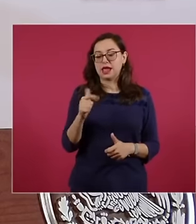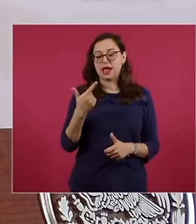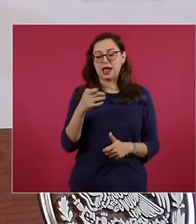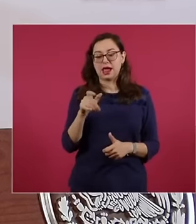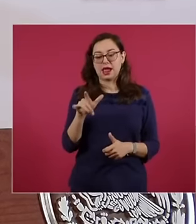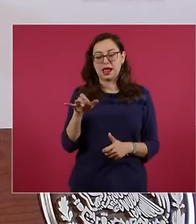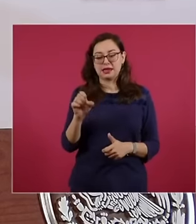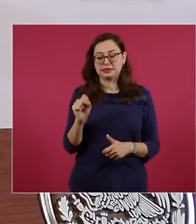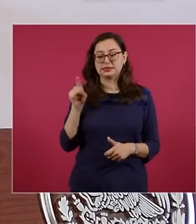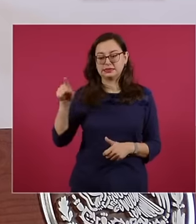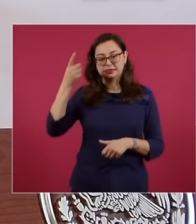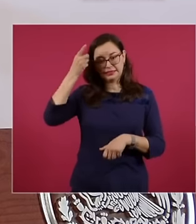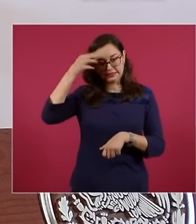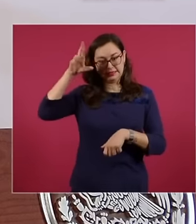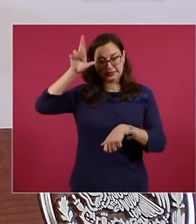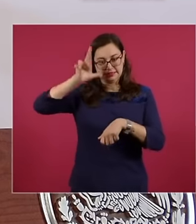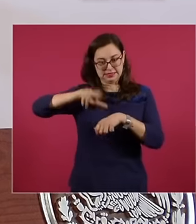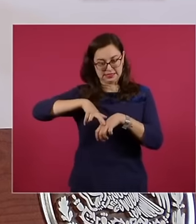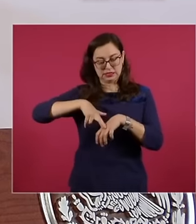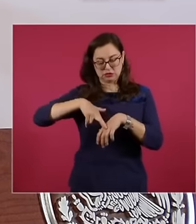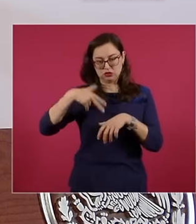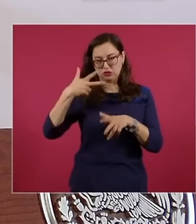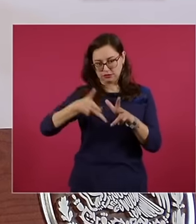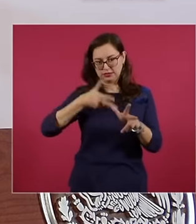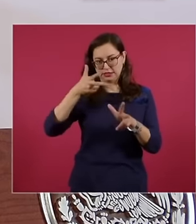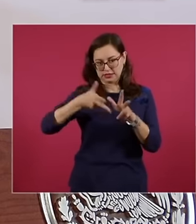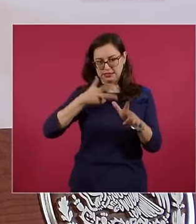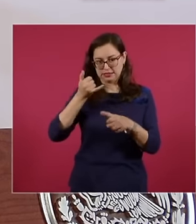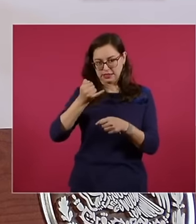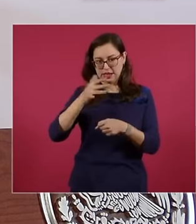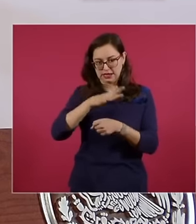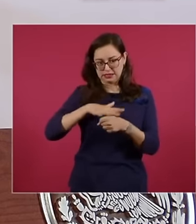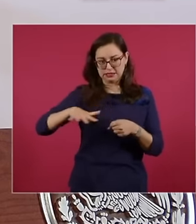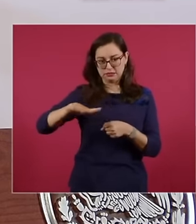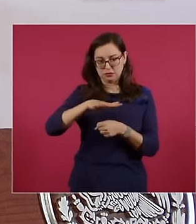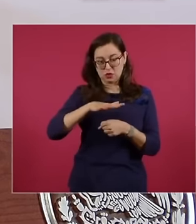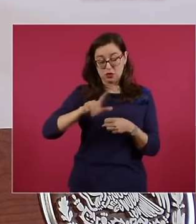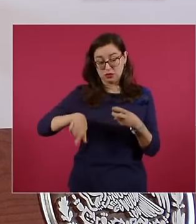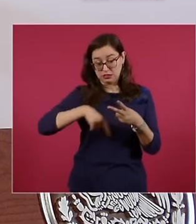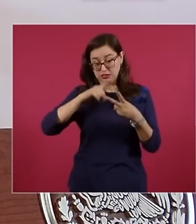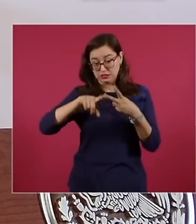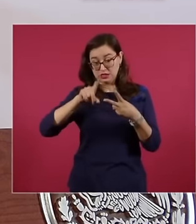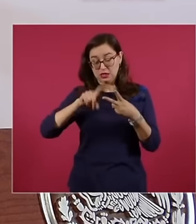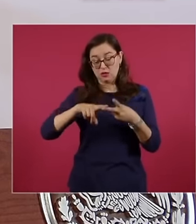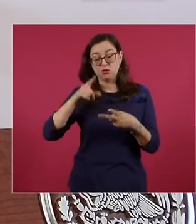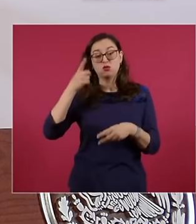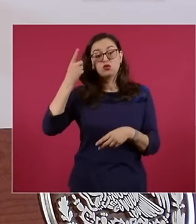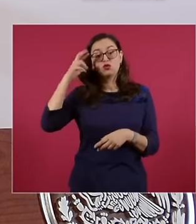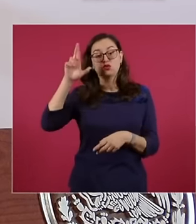interoceanic corridor of the Tehuantepec Ism, and later to Dr. Edna, who is the